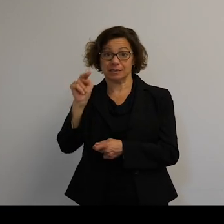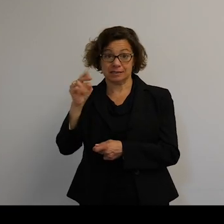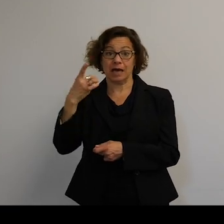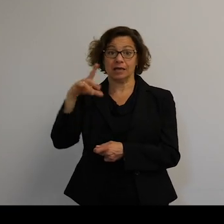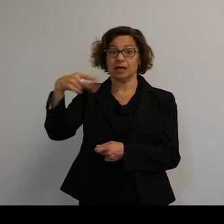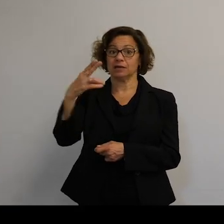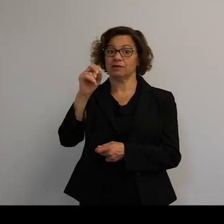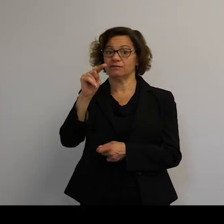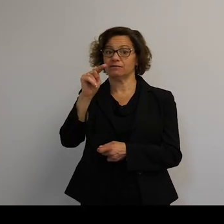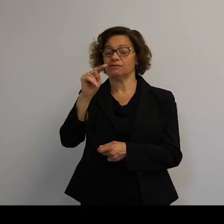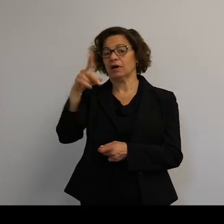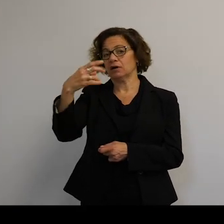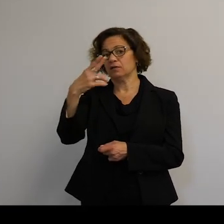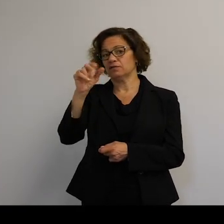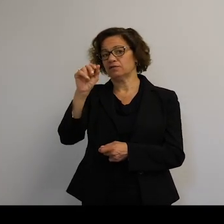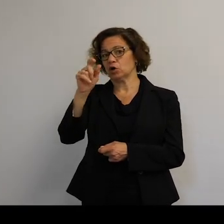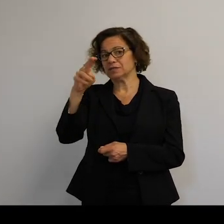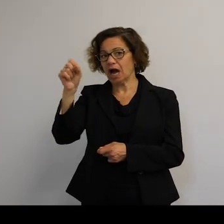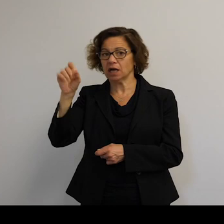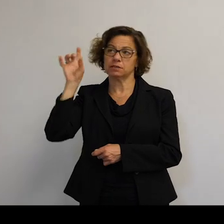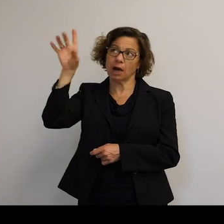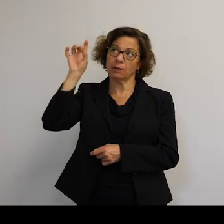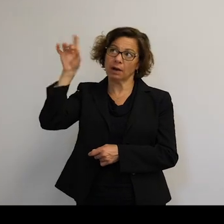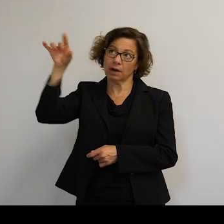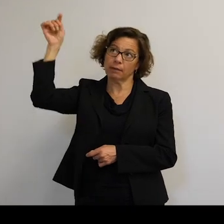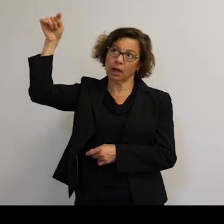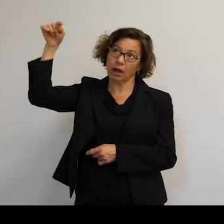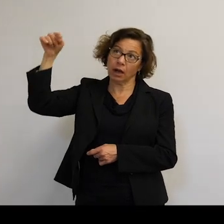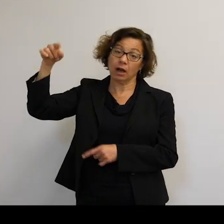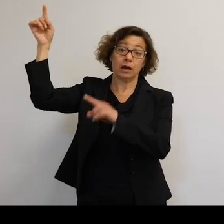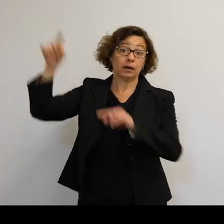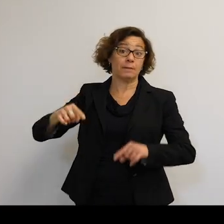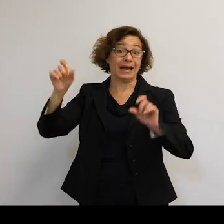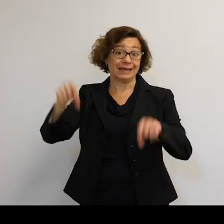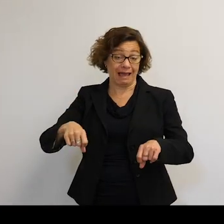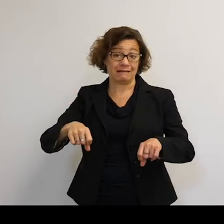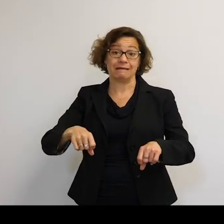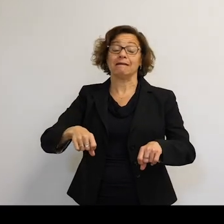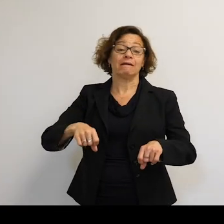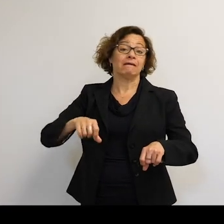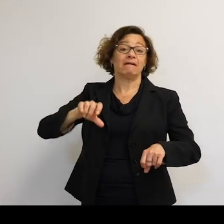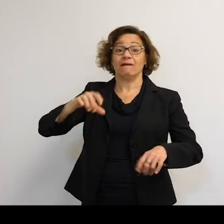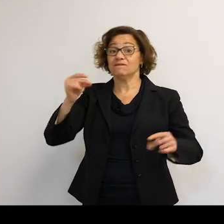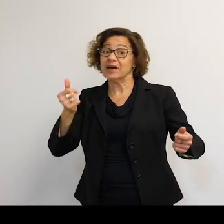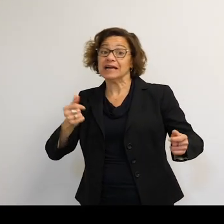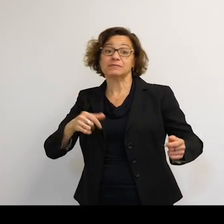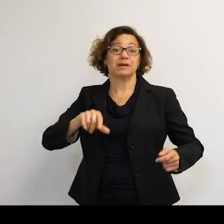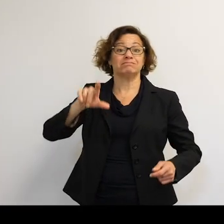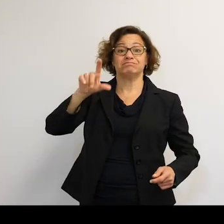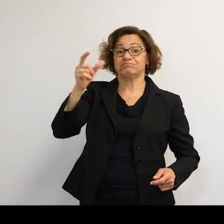can push and change orbits over long timescales, don't want to come back quickly. But 10 or 20 years, 50 years-- they can start coming back through